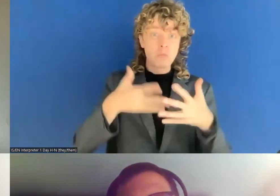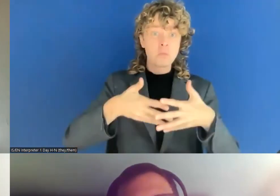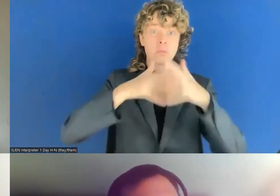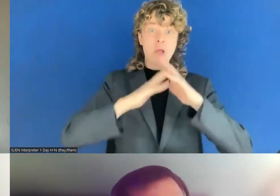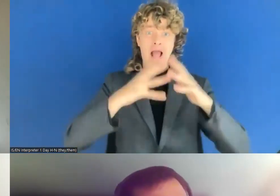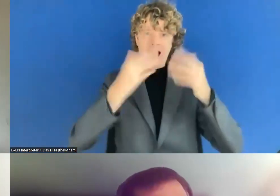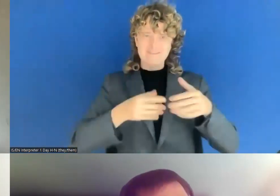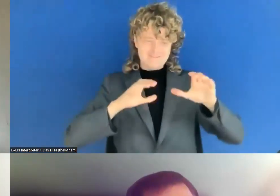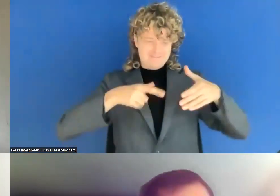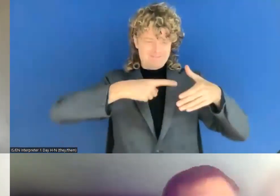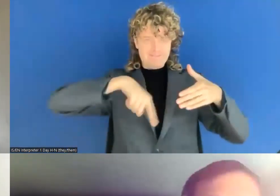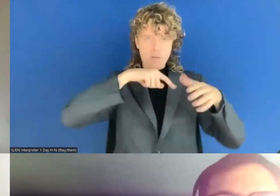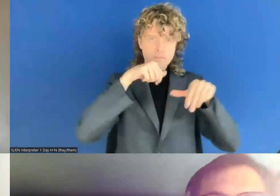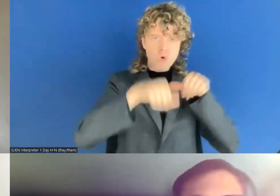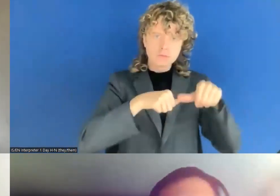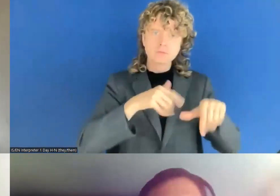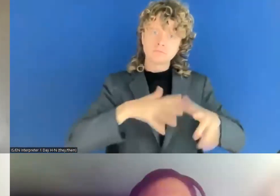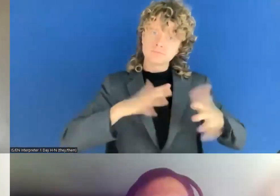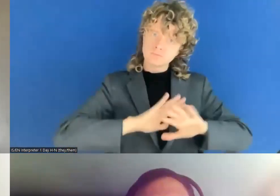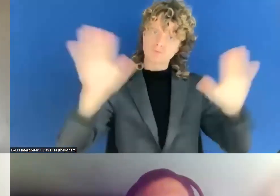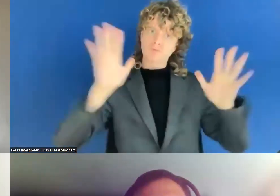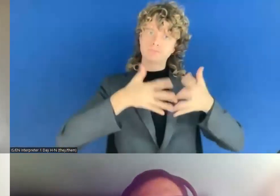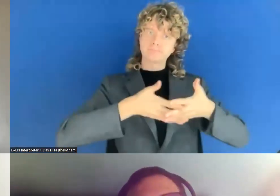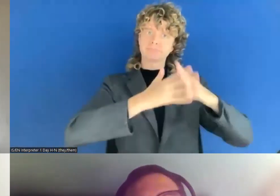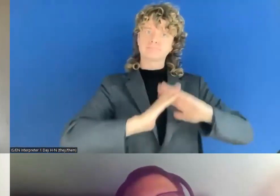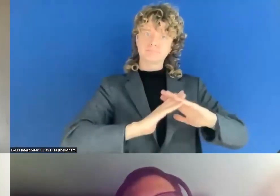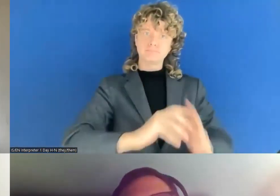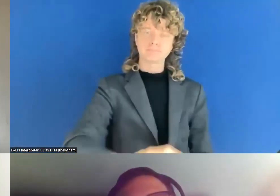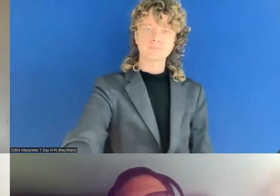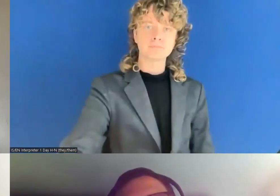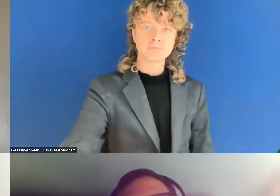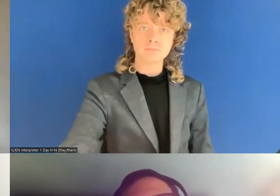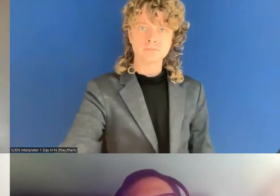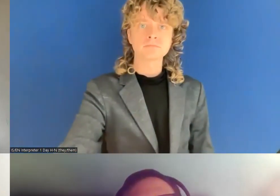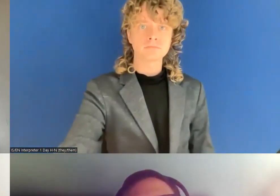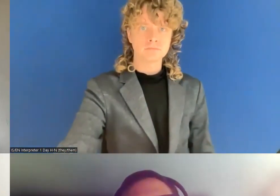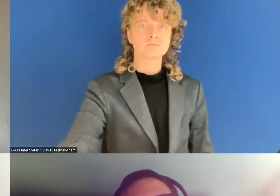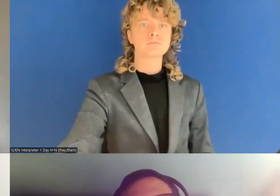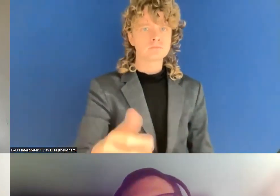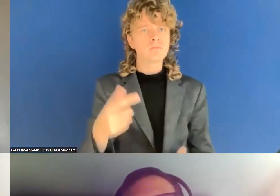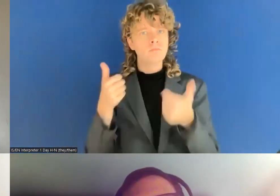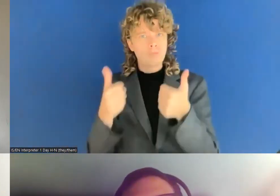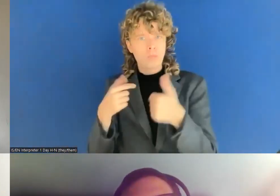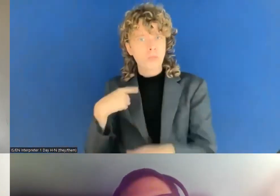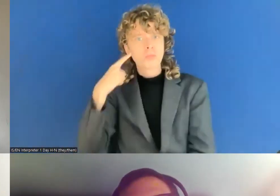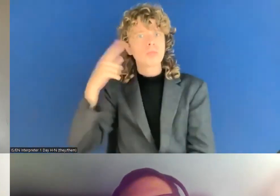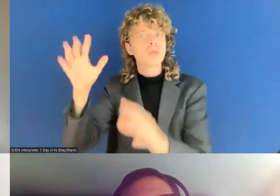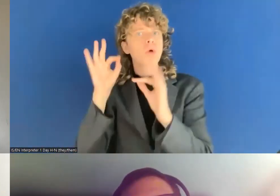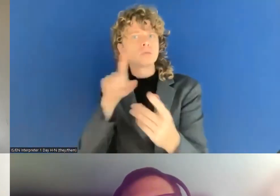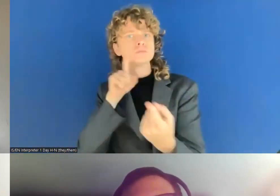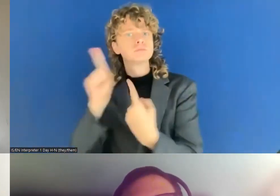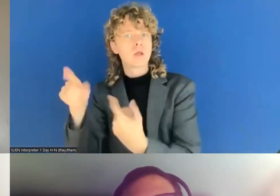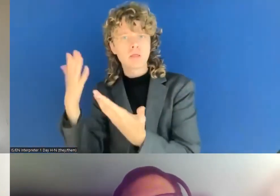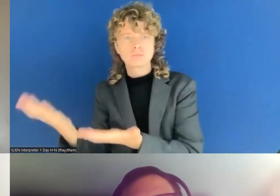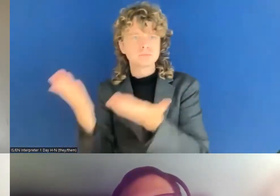Even if the question was posed to Alejandro, in your experience in Norway, what would be the most positive or important thing for the subjects of the legislation to do?